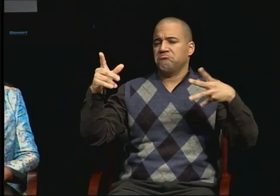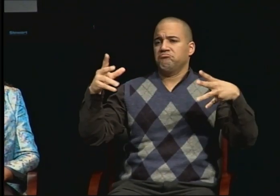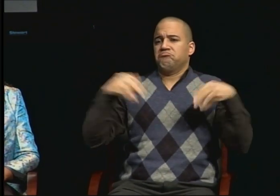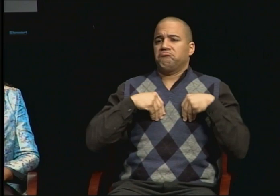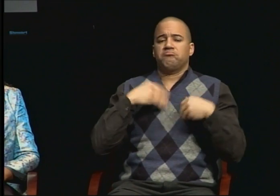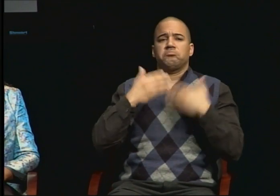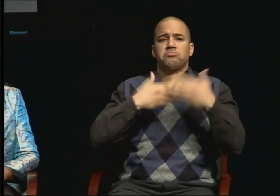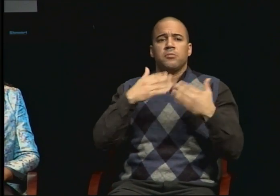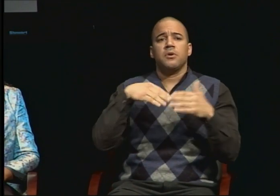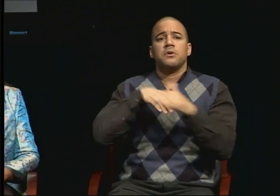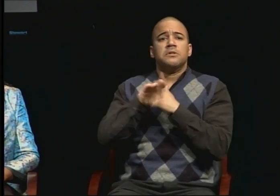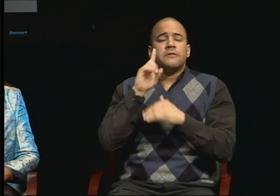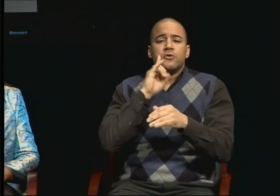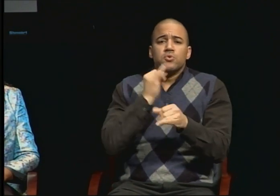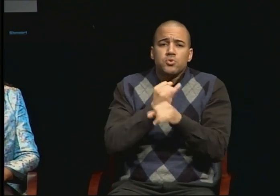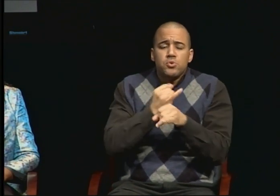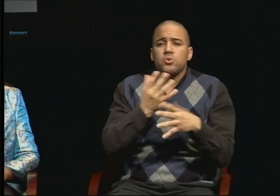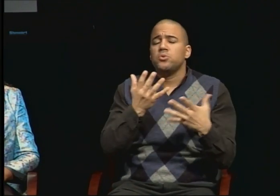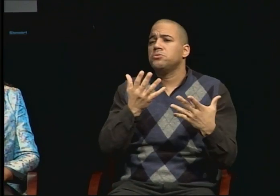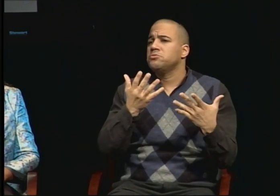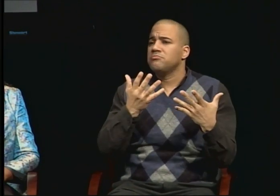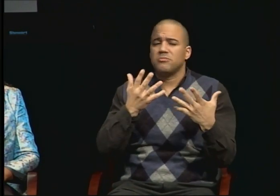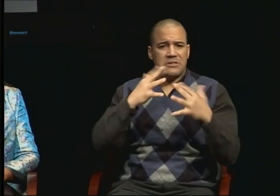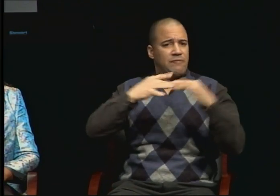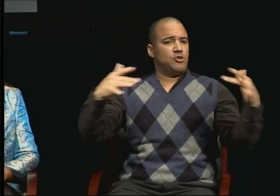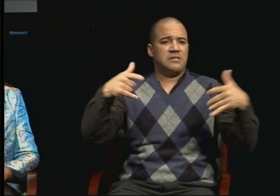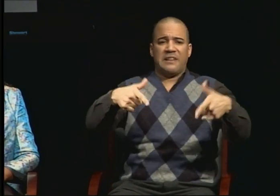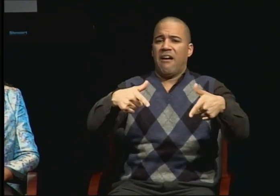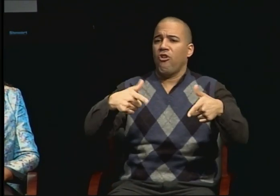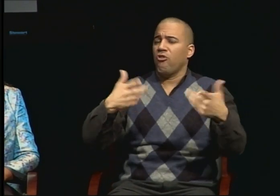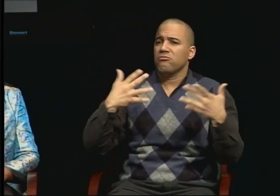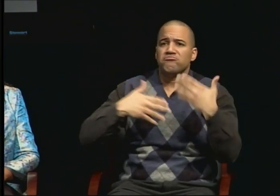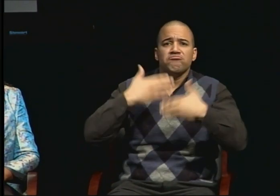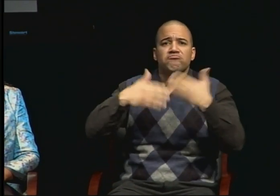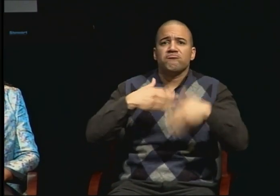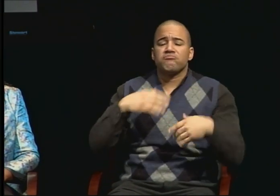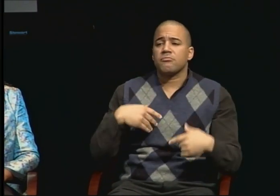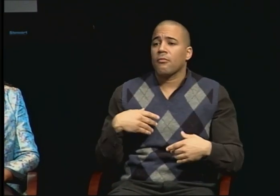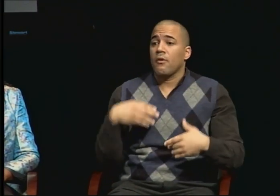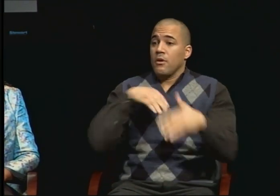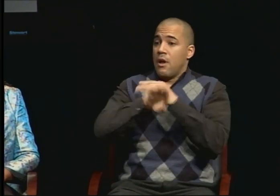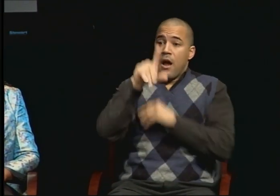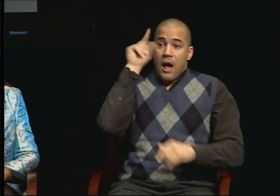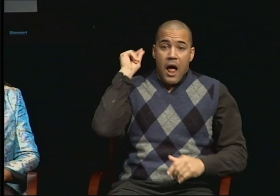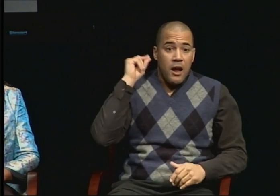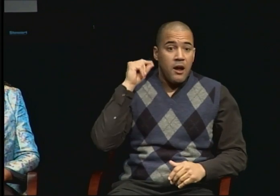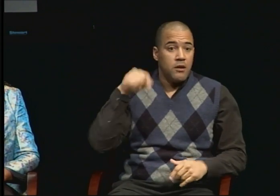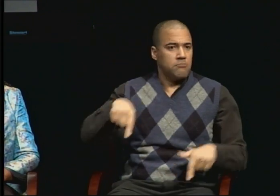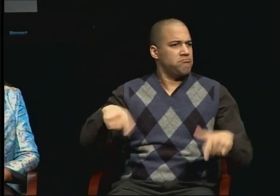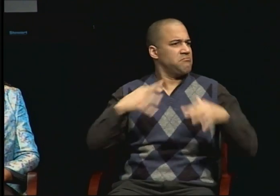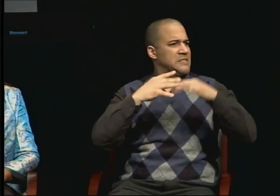in California there was diversity here. And here in Gallaudet there's lots of diversity.